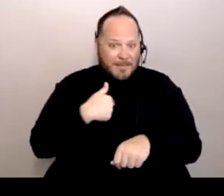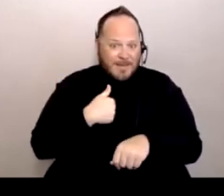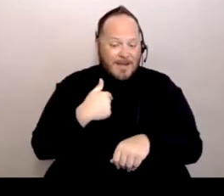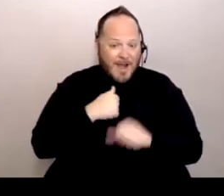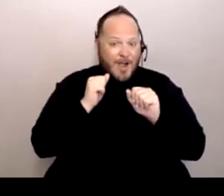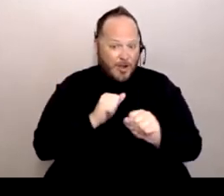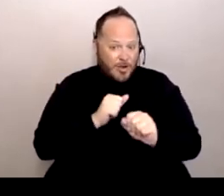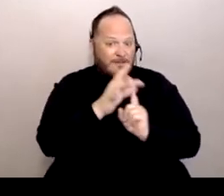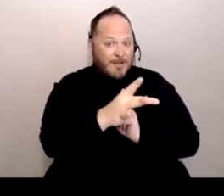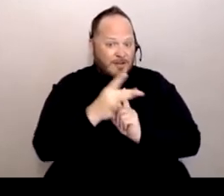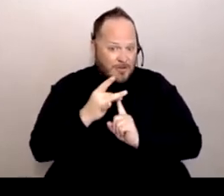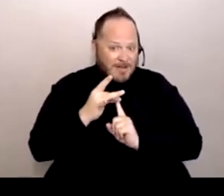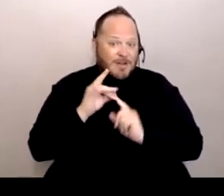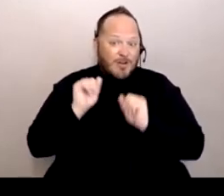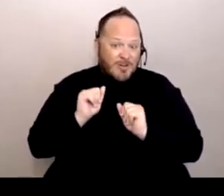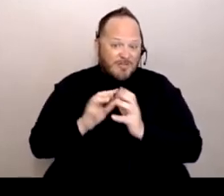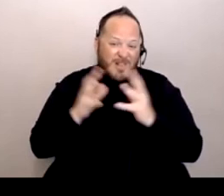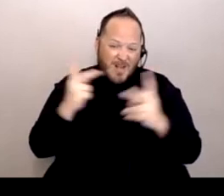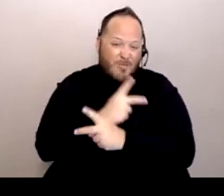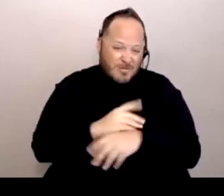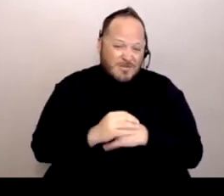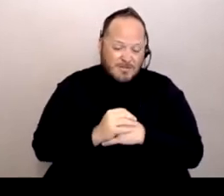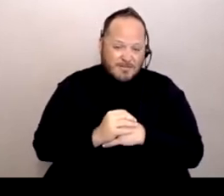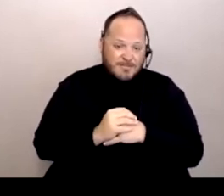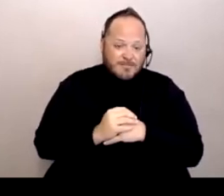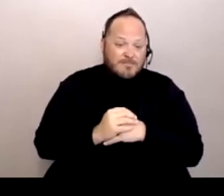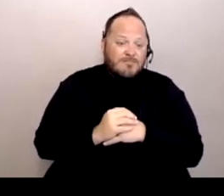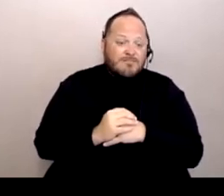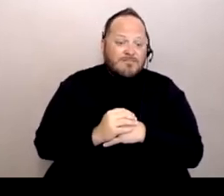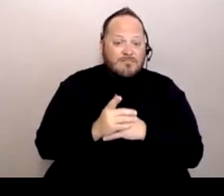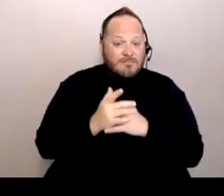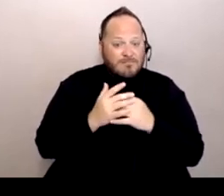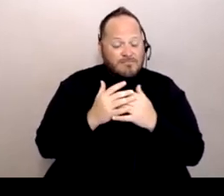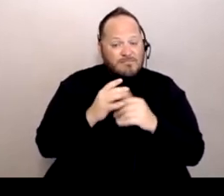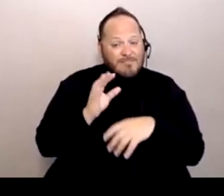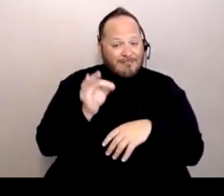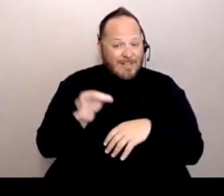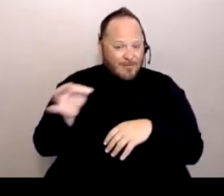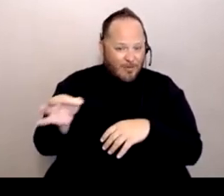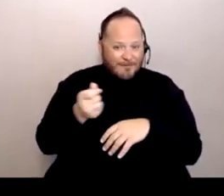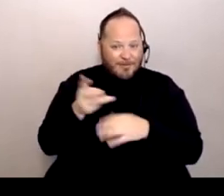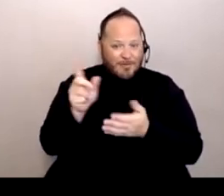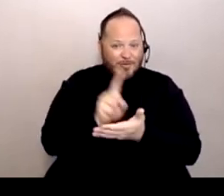and it would have been a lot worse. Fast forwarding a couple of weeks, his dad is a social worker and he got it.